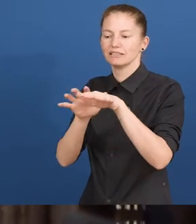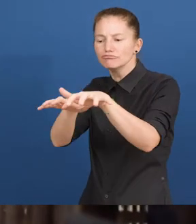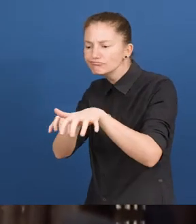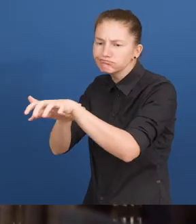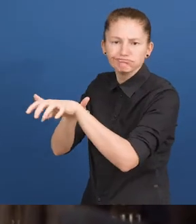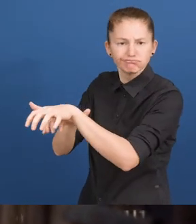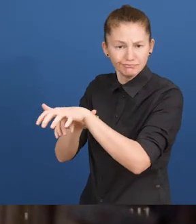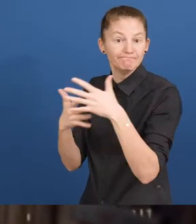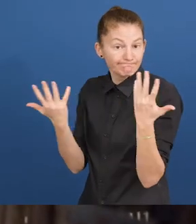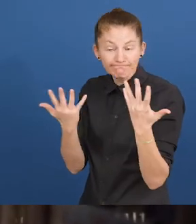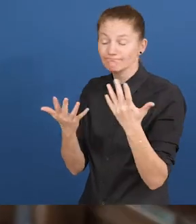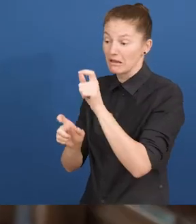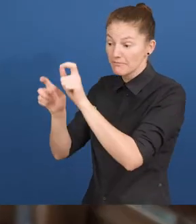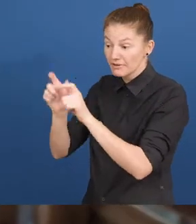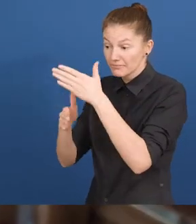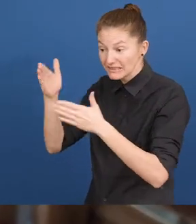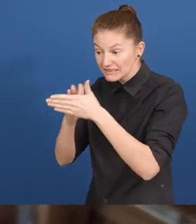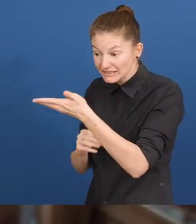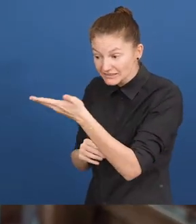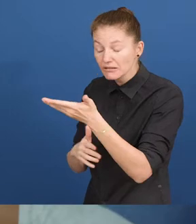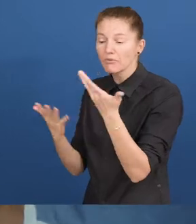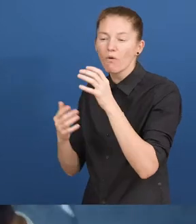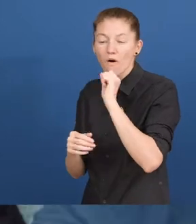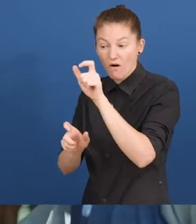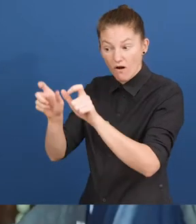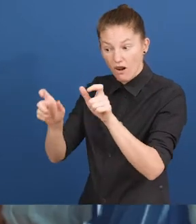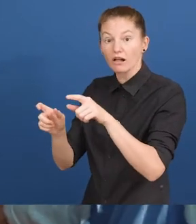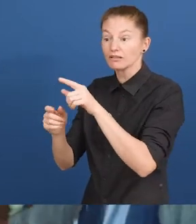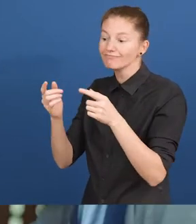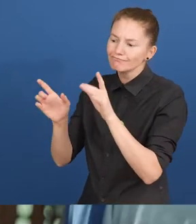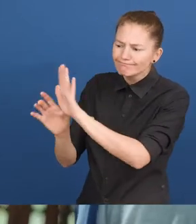"Accessible Agriculture" project is assisting farmers with disabilities